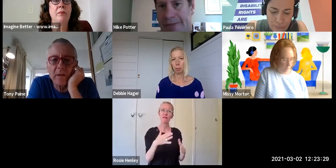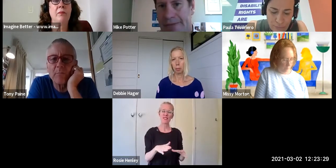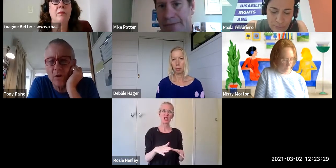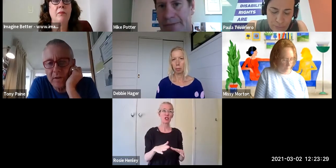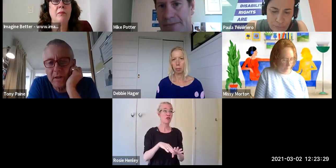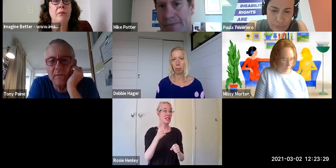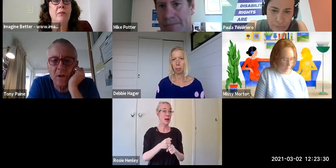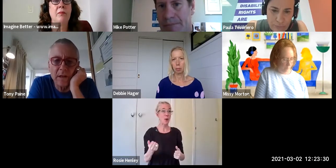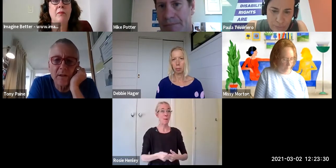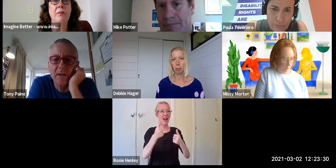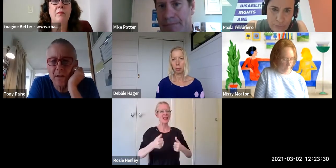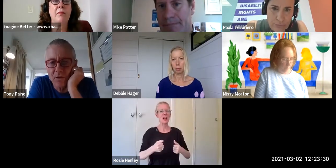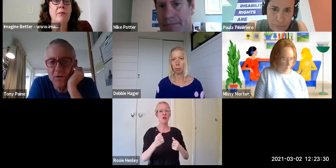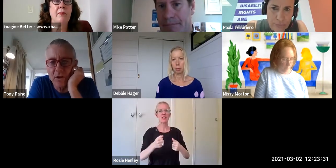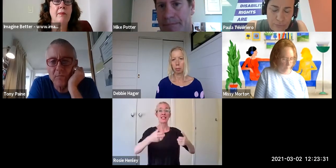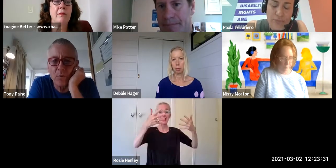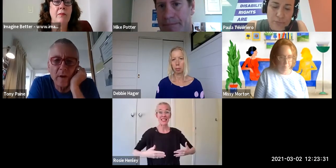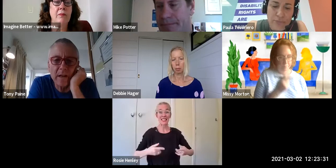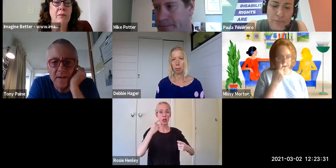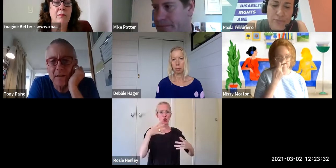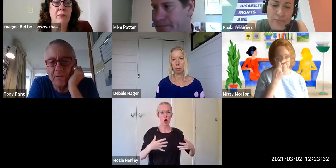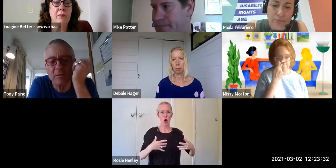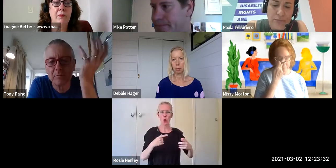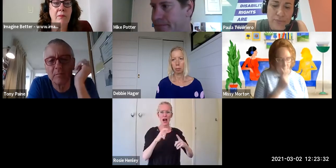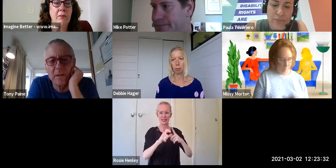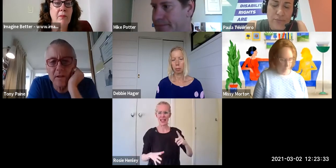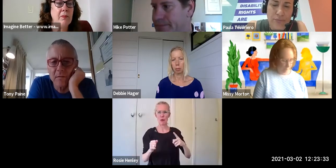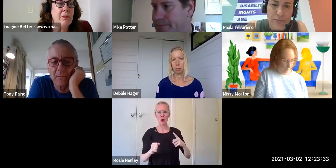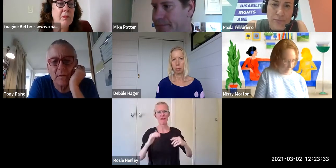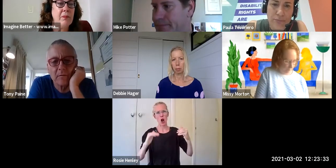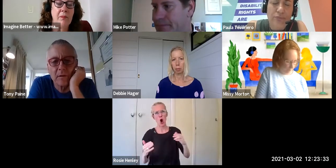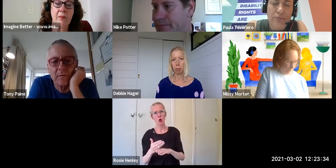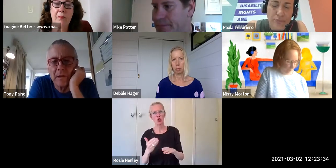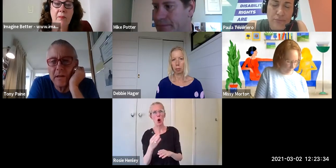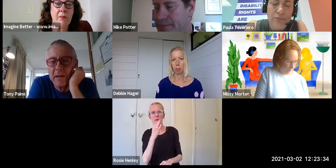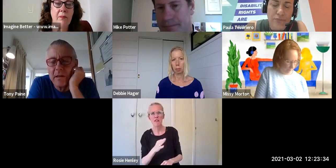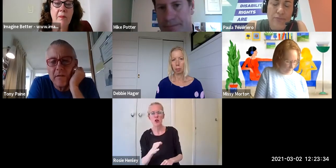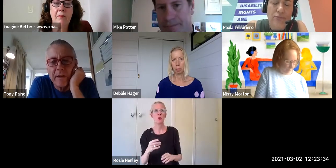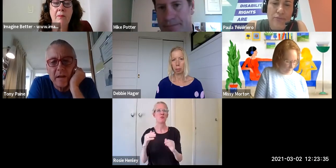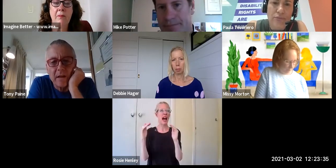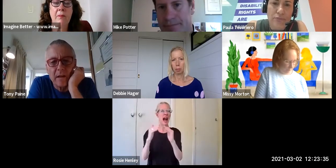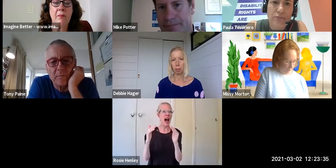and poverty and violence and exclusion and poor housing and you know things that are